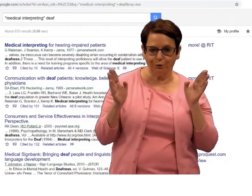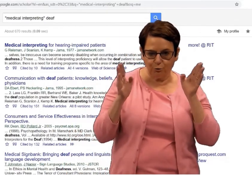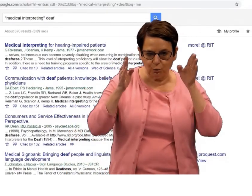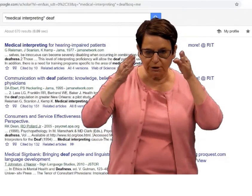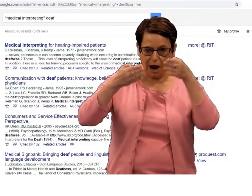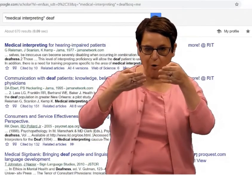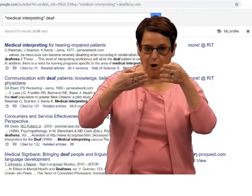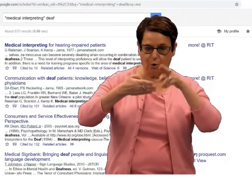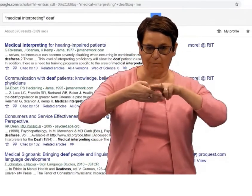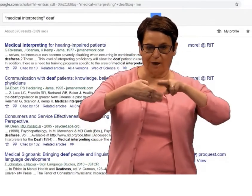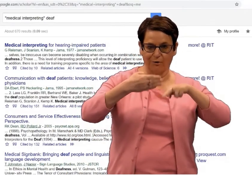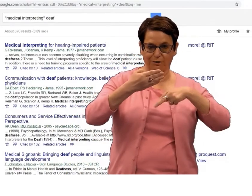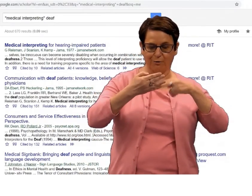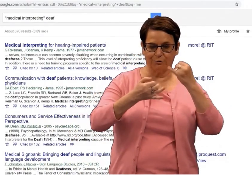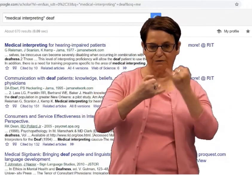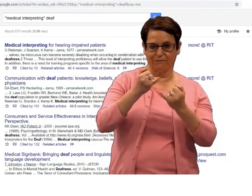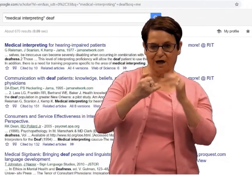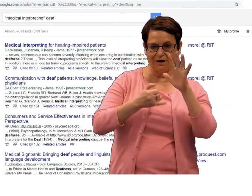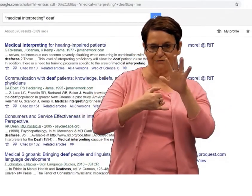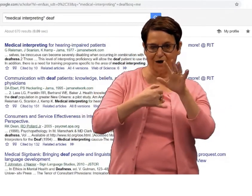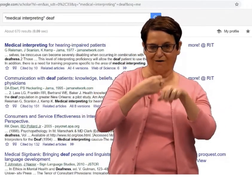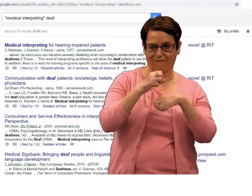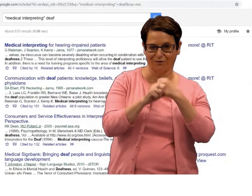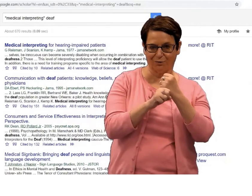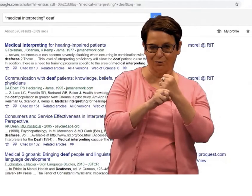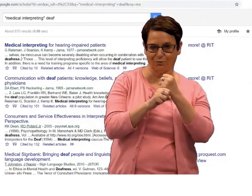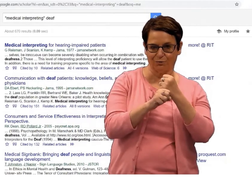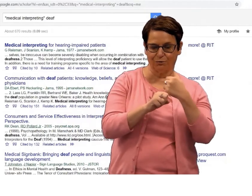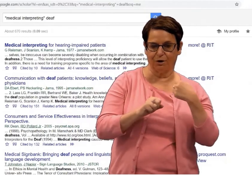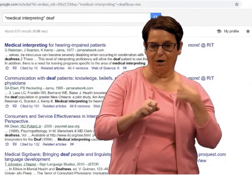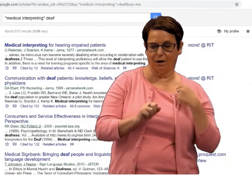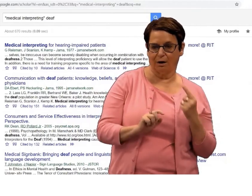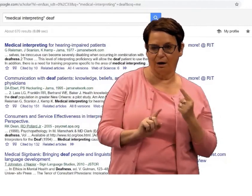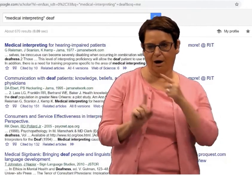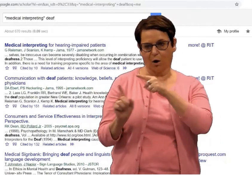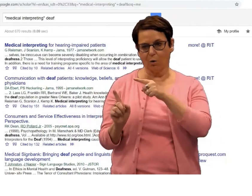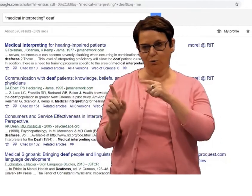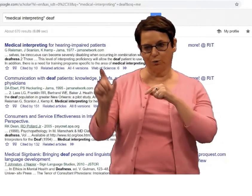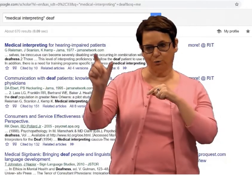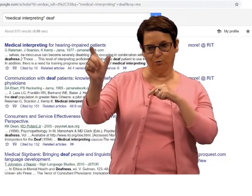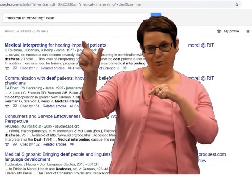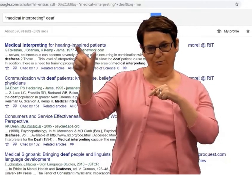Suppose I want to narrow my results to the last five years.